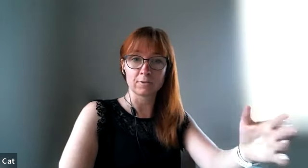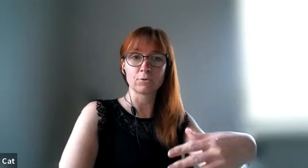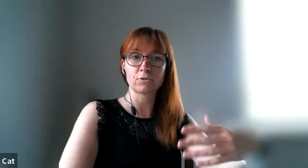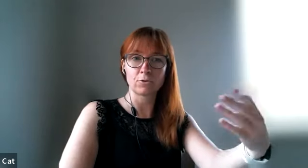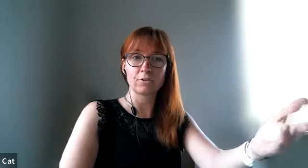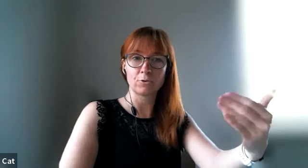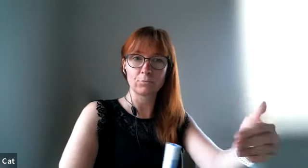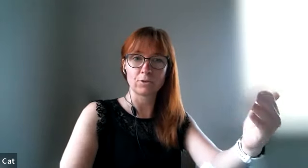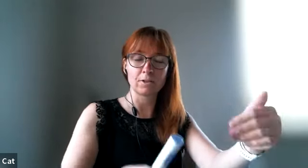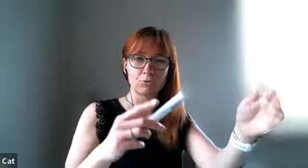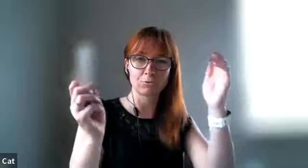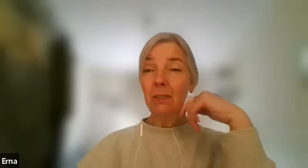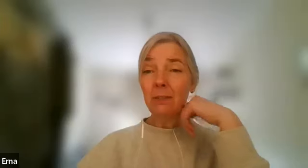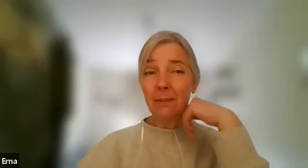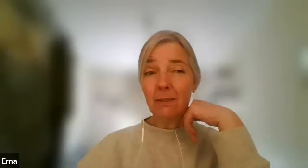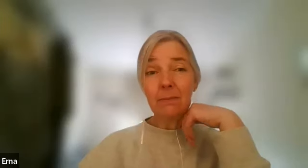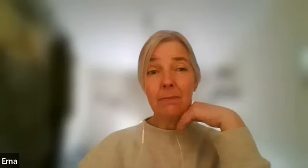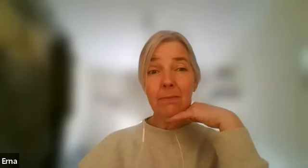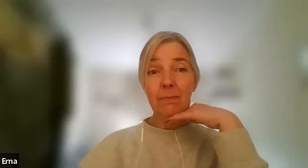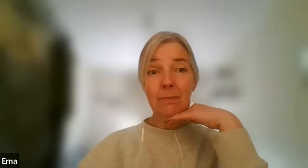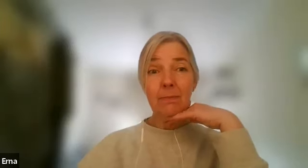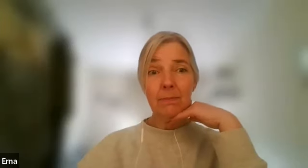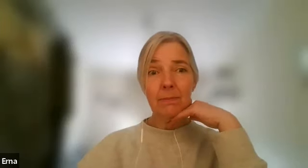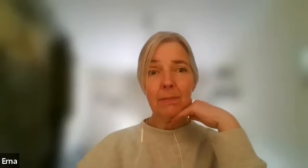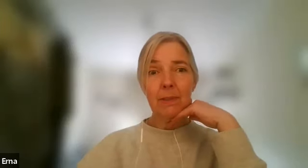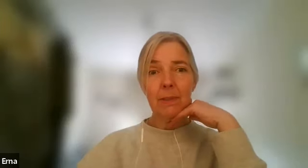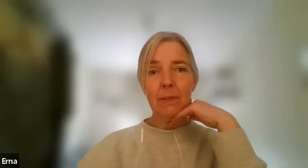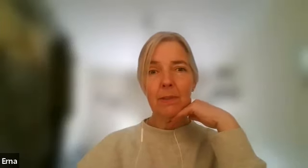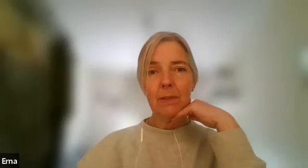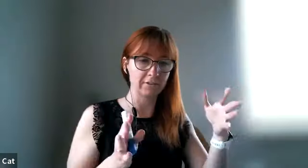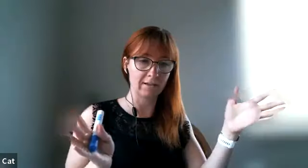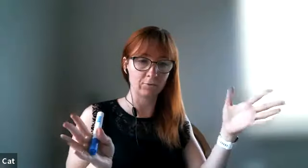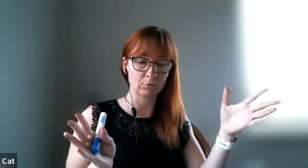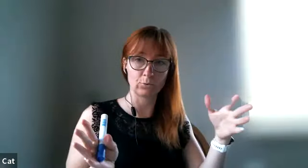the book so that you can put it that's nice i needed that yeah from real life examples where